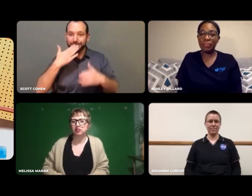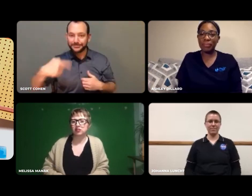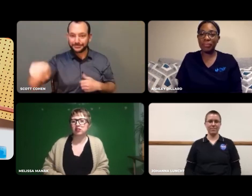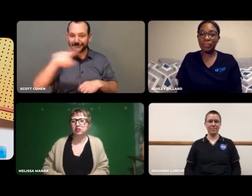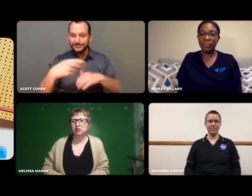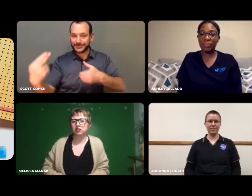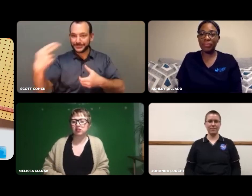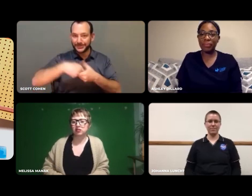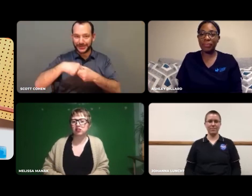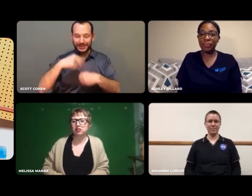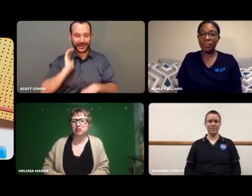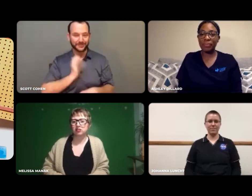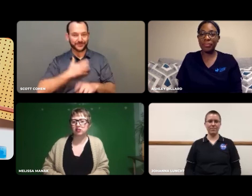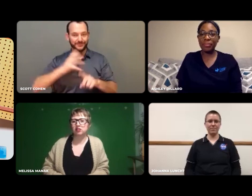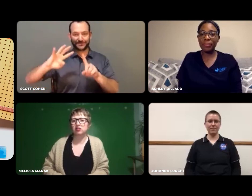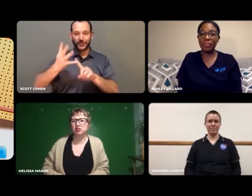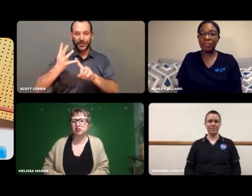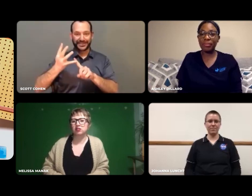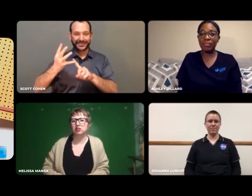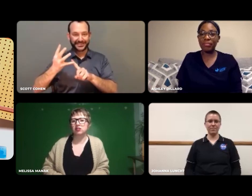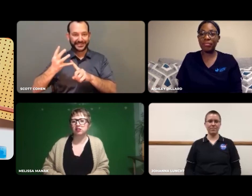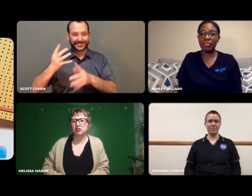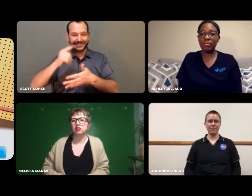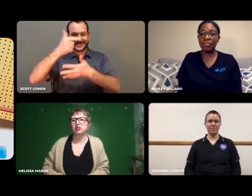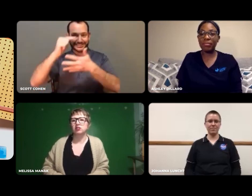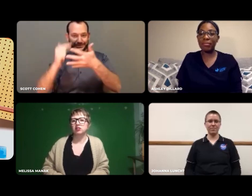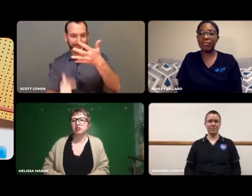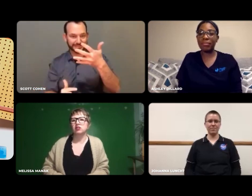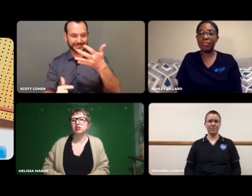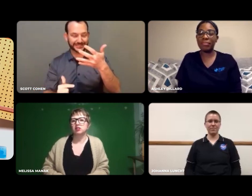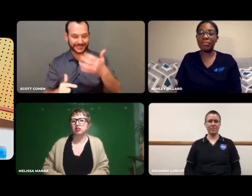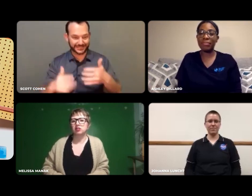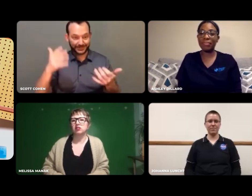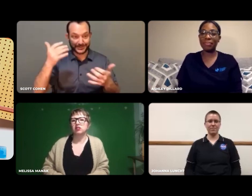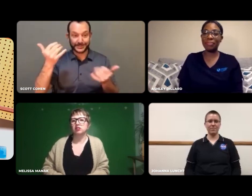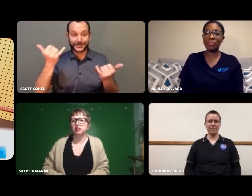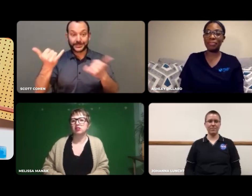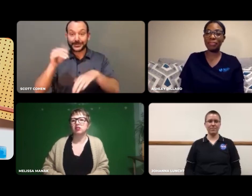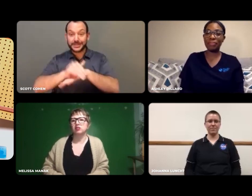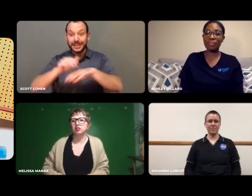Thank you all for joining us tonight. This is the fourth in a series of webinars on Deaf/HH in the STEM field.